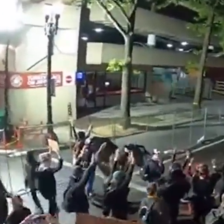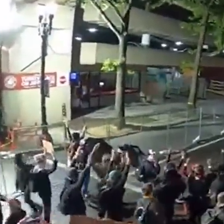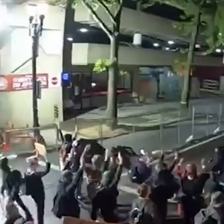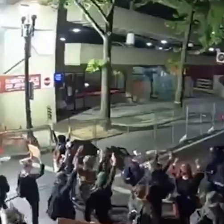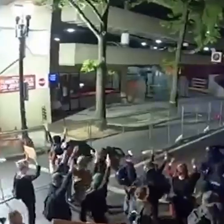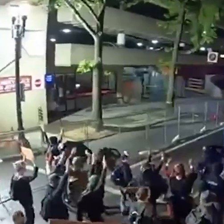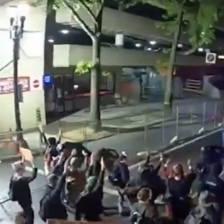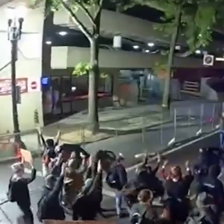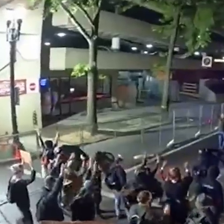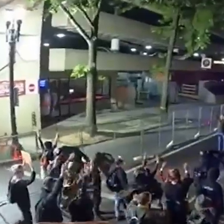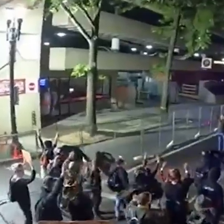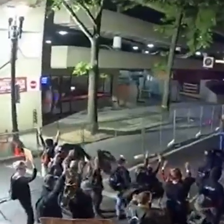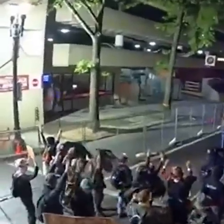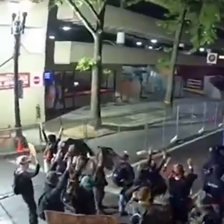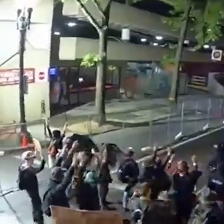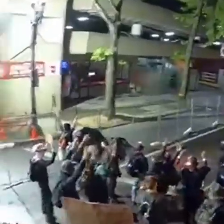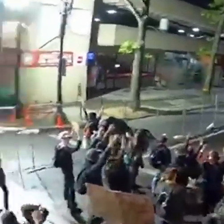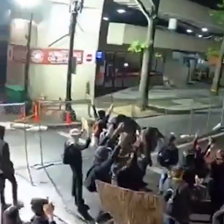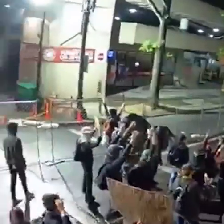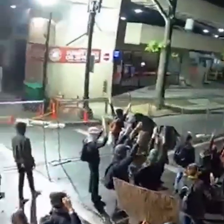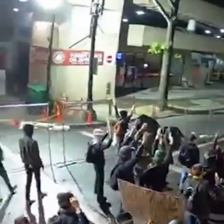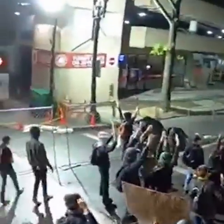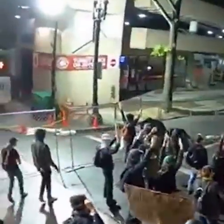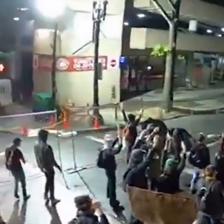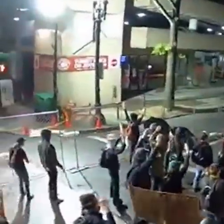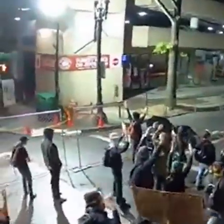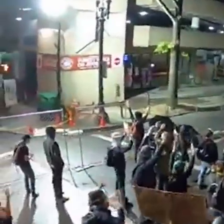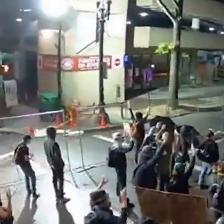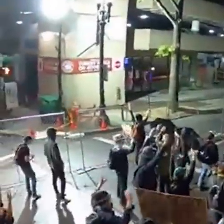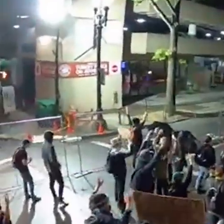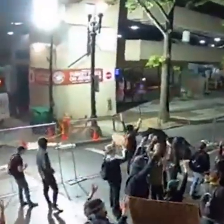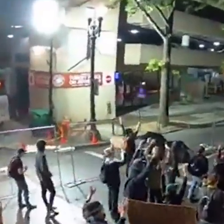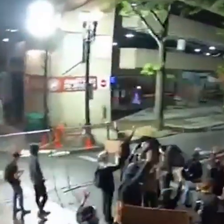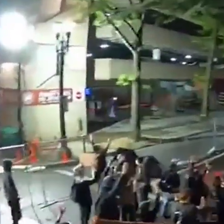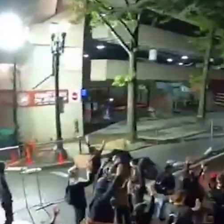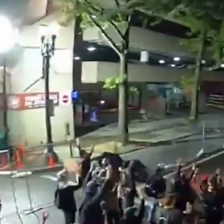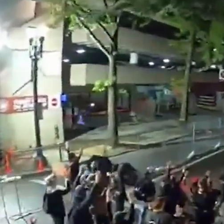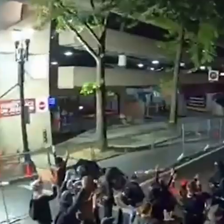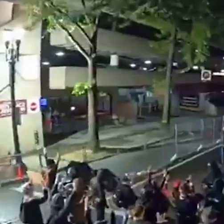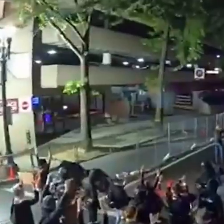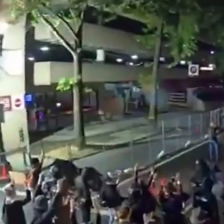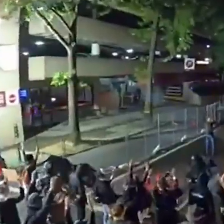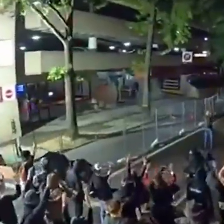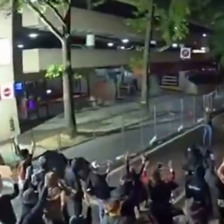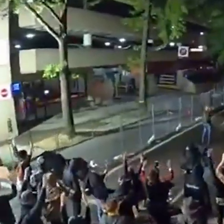In a minute here you're going to see everybody's hands go up almost at once and you'll hear somebody yelling, "Hands up, hands up!" because they're getting